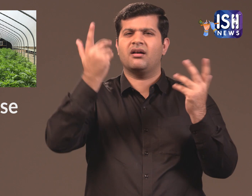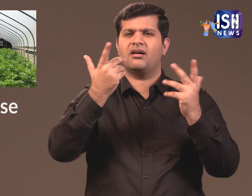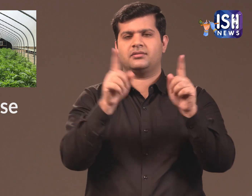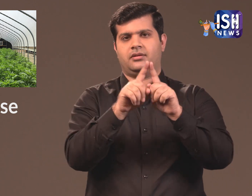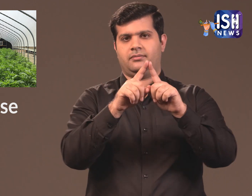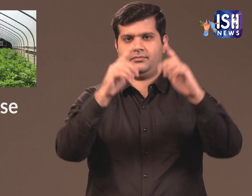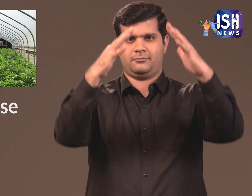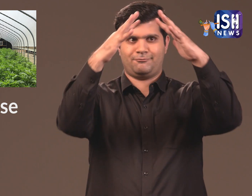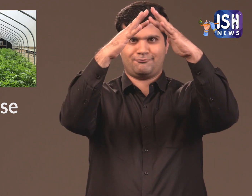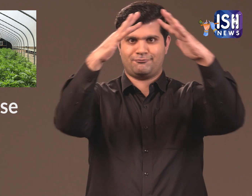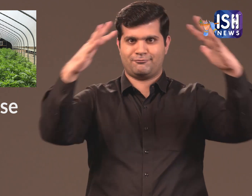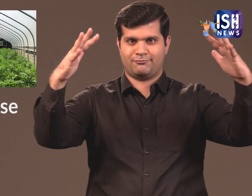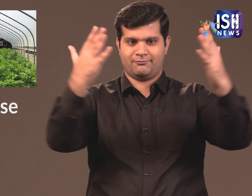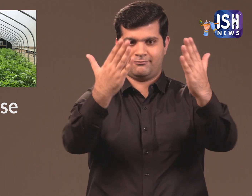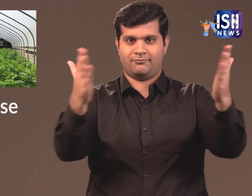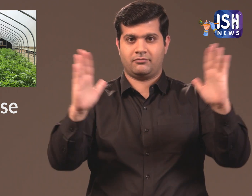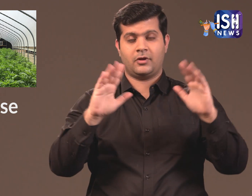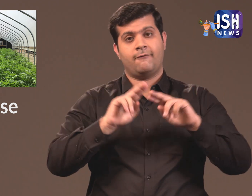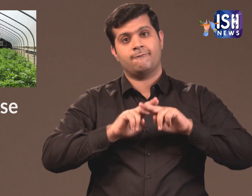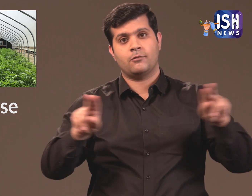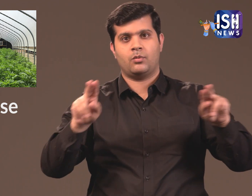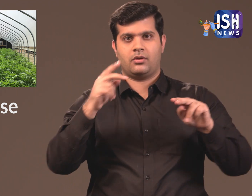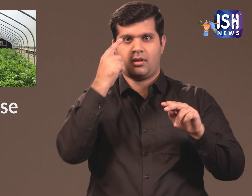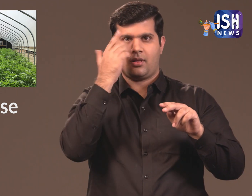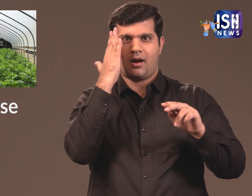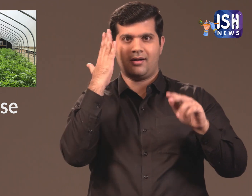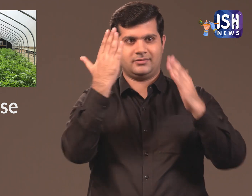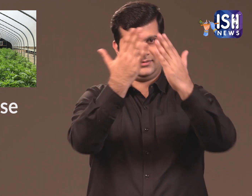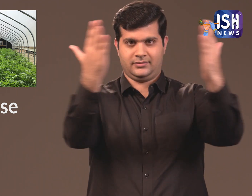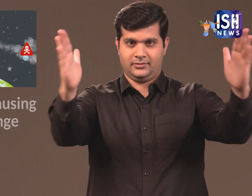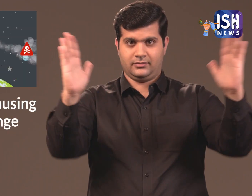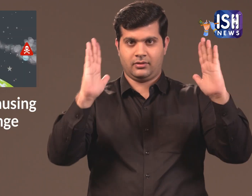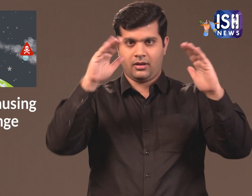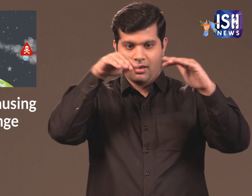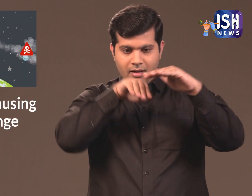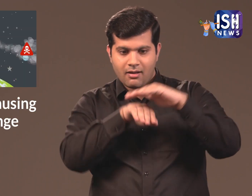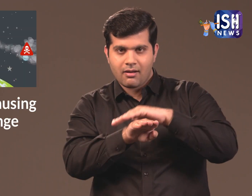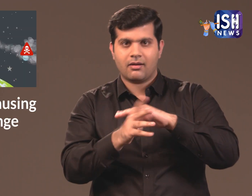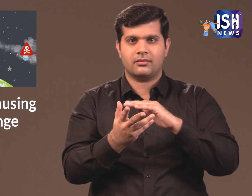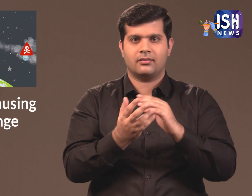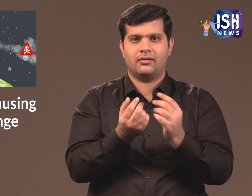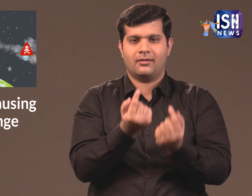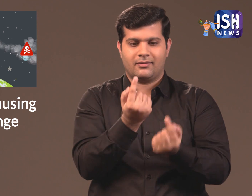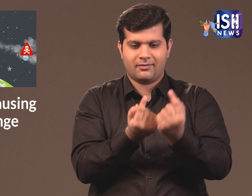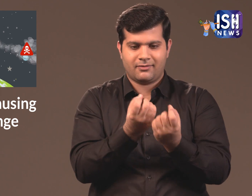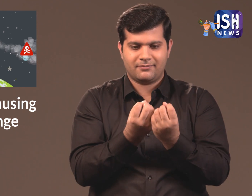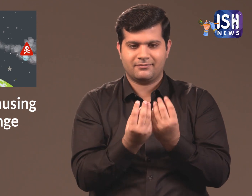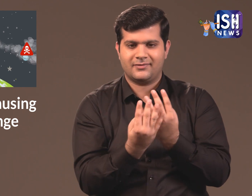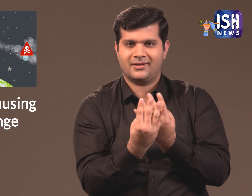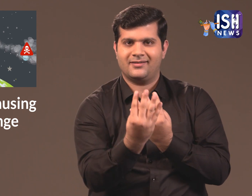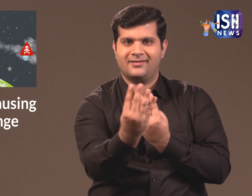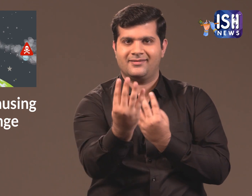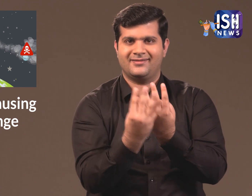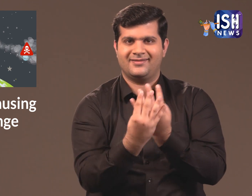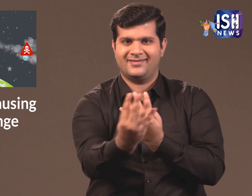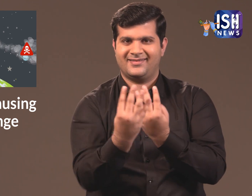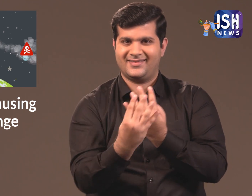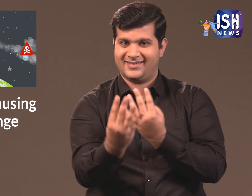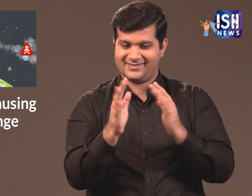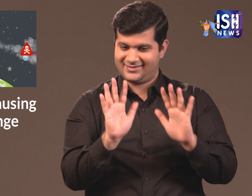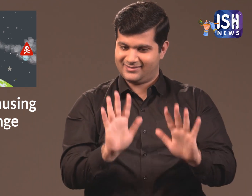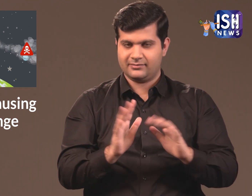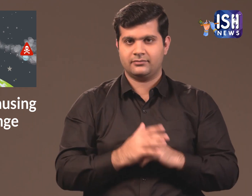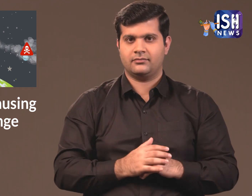A greenhouse is made completely of glass and there are many plants inside it.